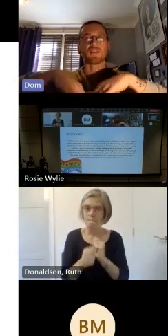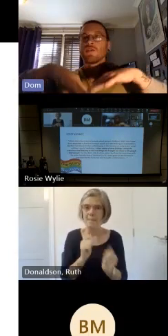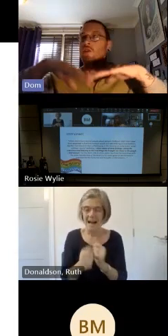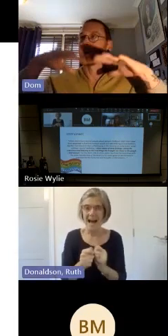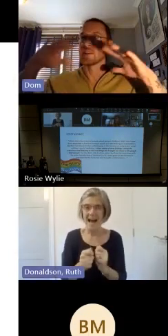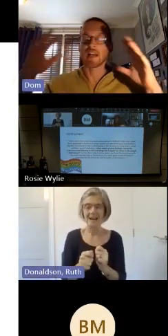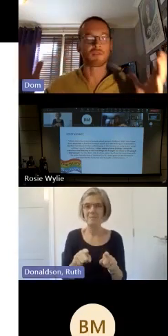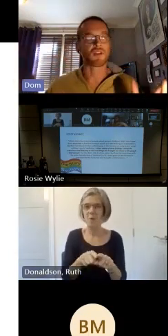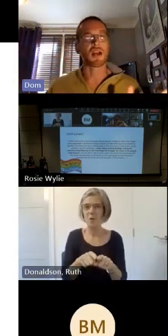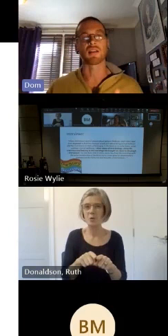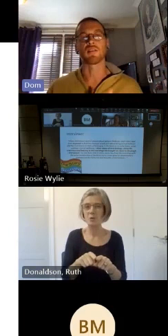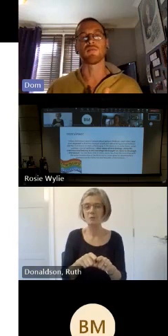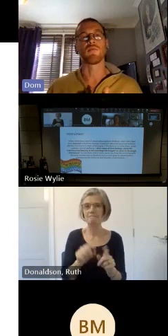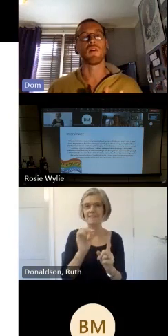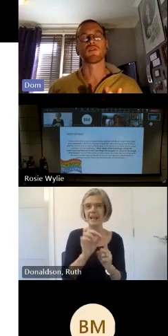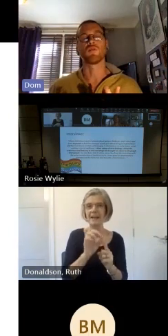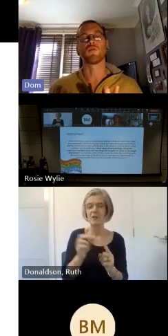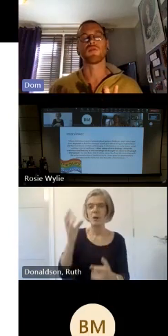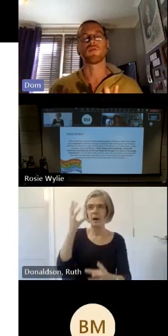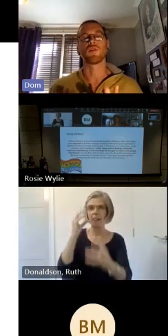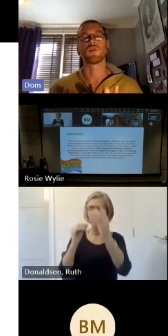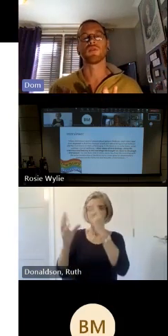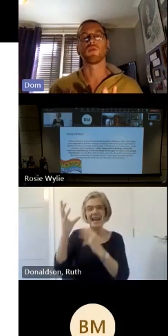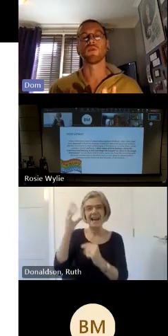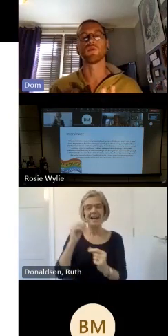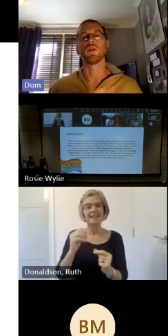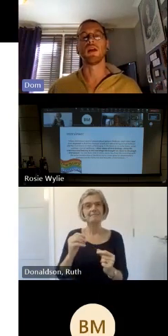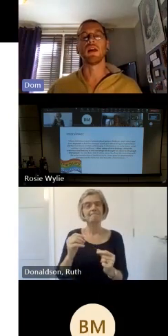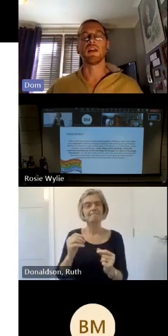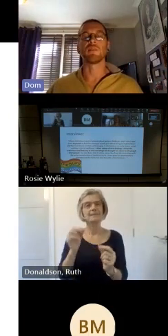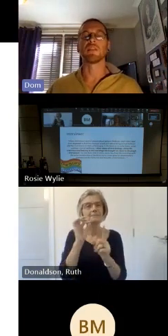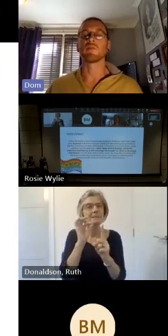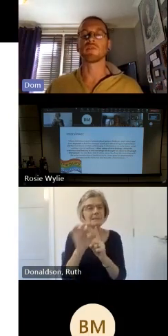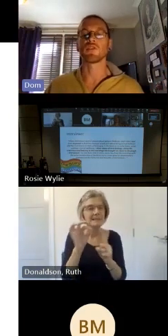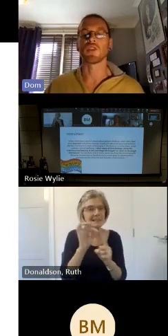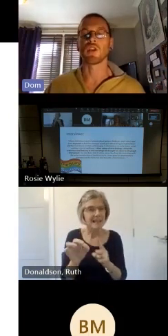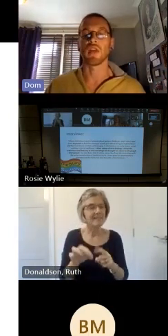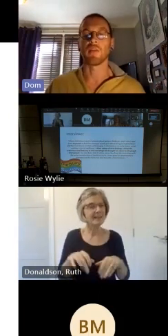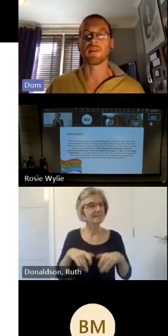it's not as abstract it's much more Fuller and whole and been able to share them and